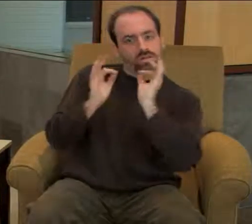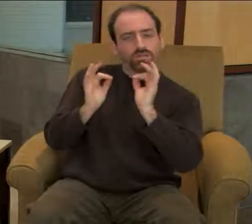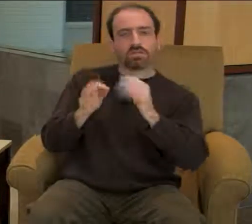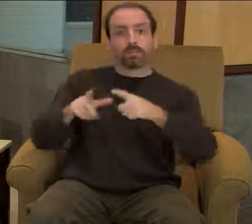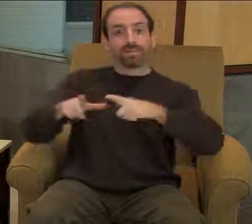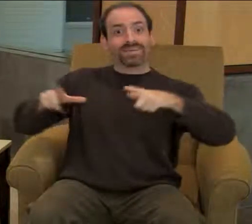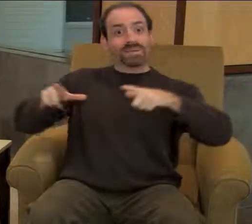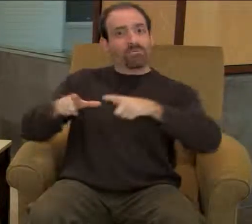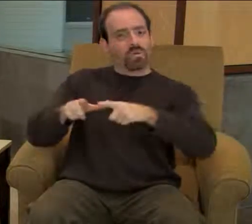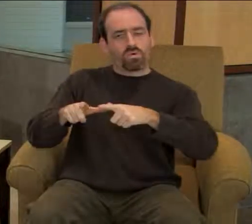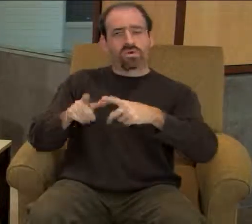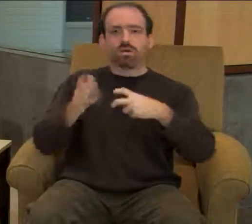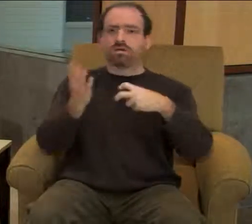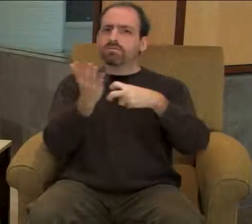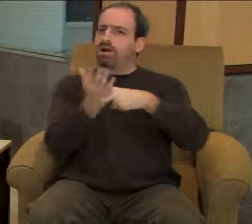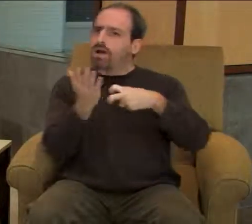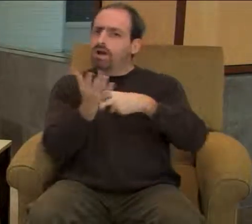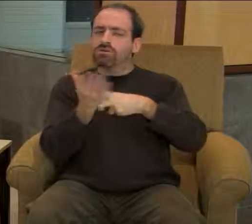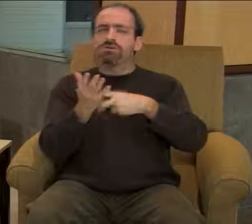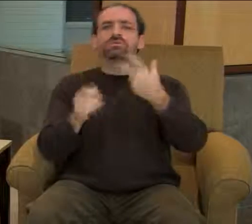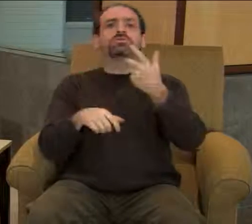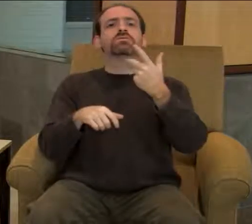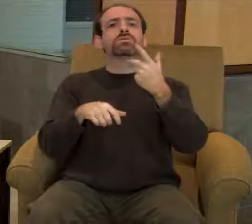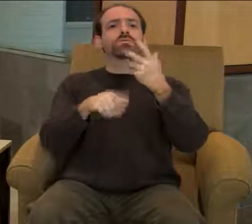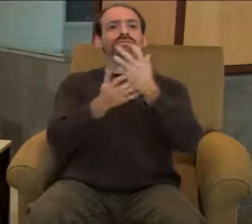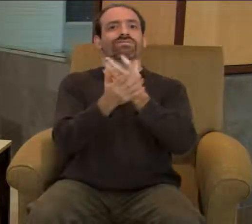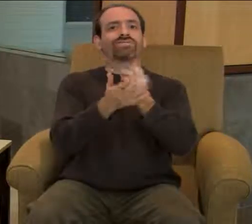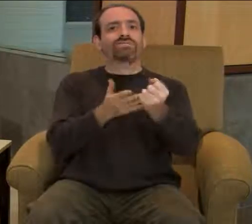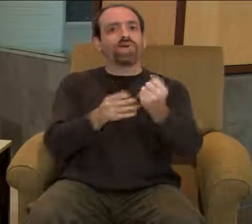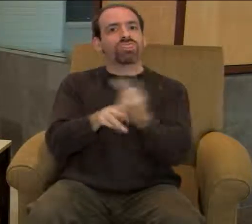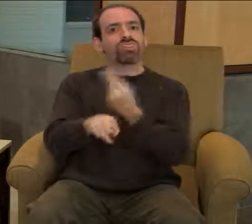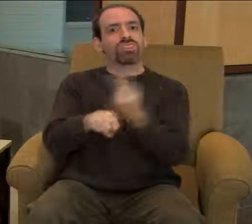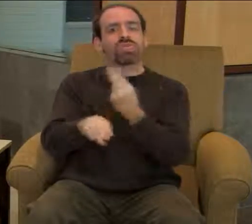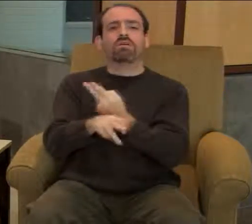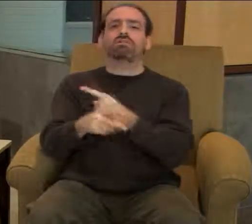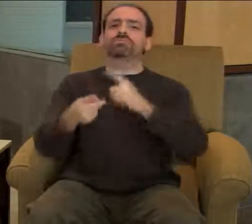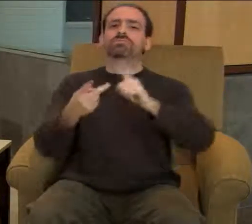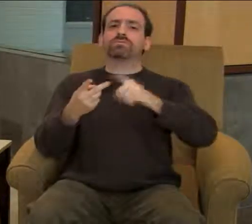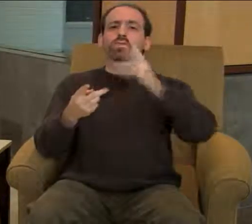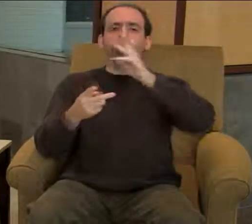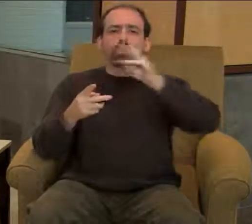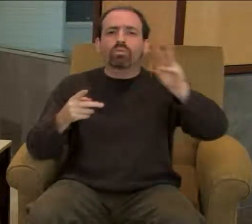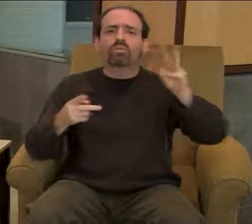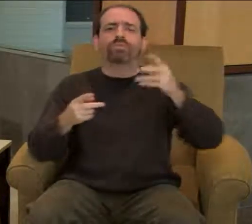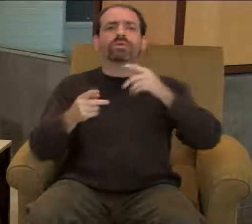size of display screen and web browser, battery talk time,